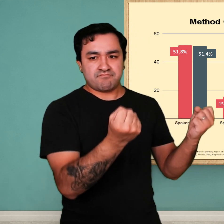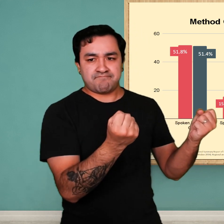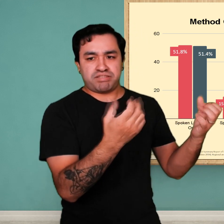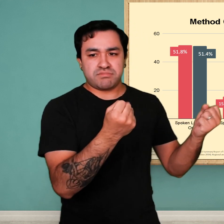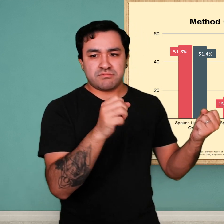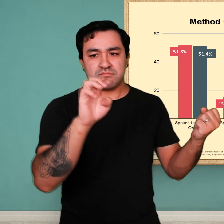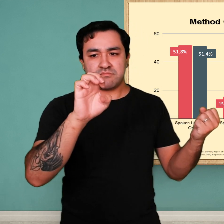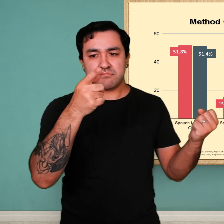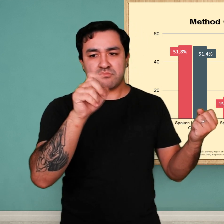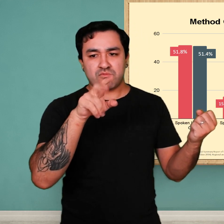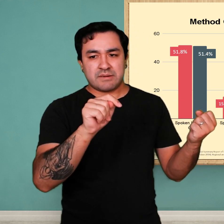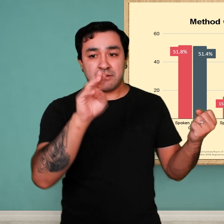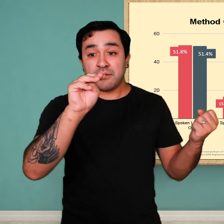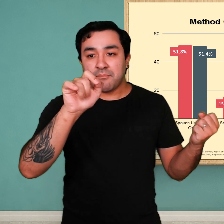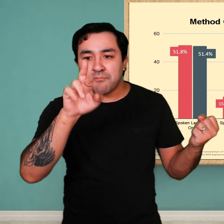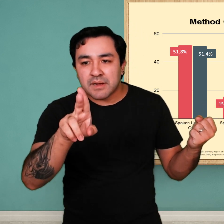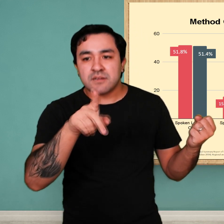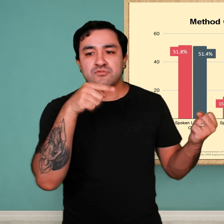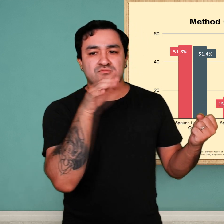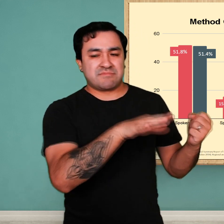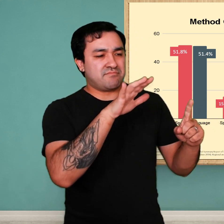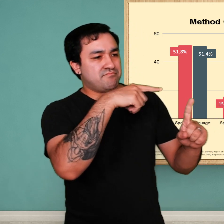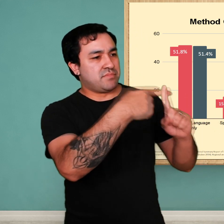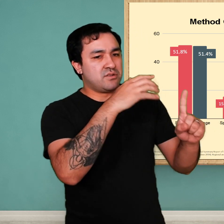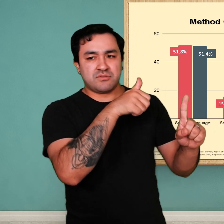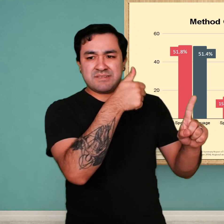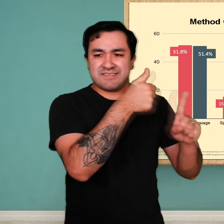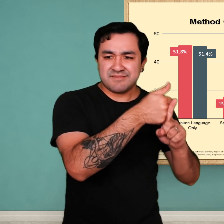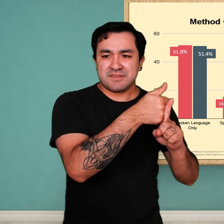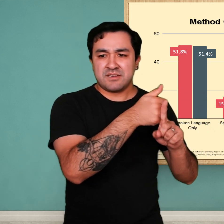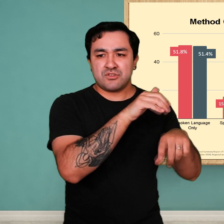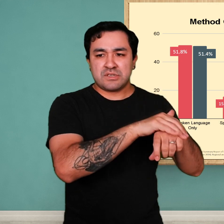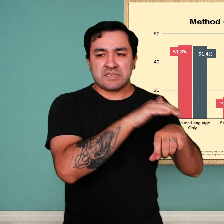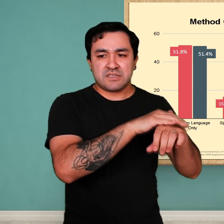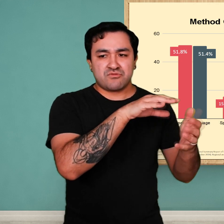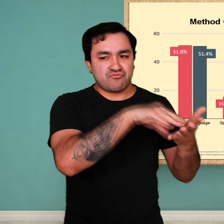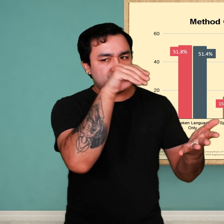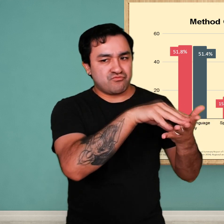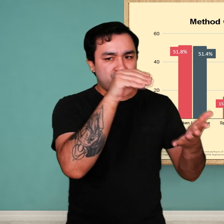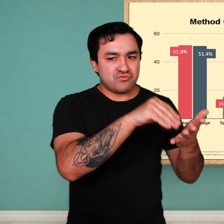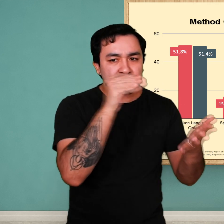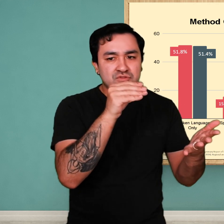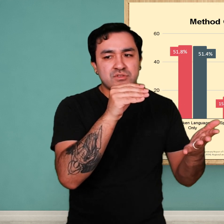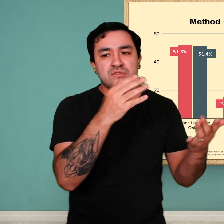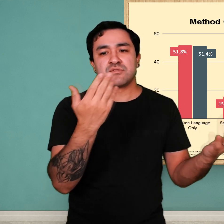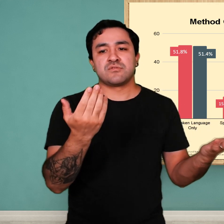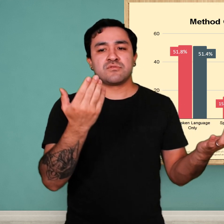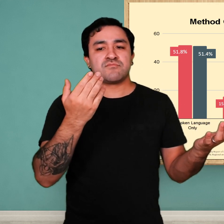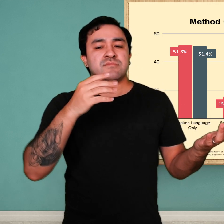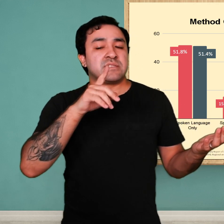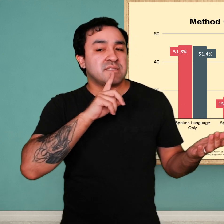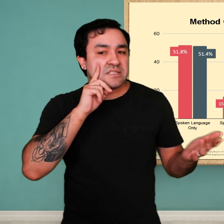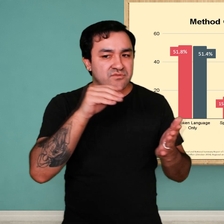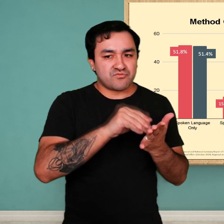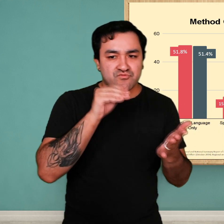Deaf students? We know from the data presented by Dr. Petito that ASL mastery will positively